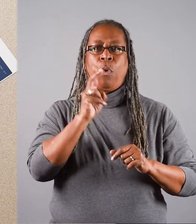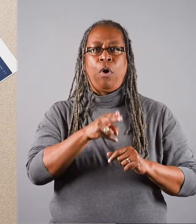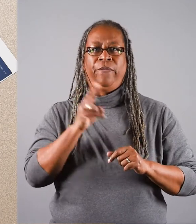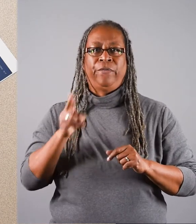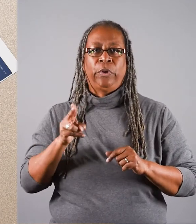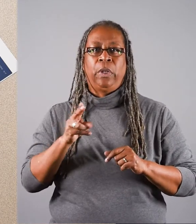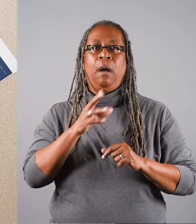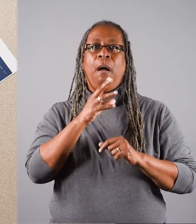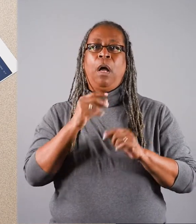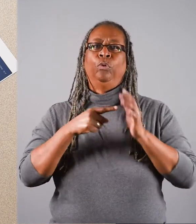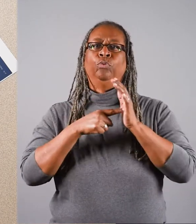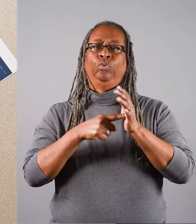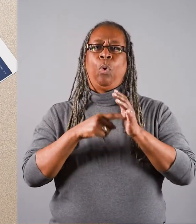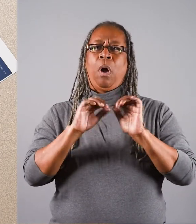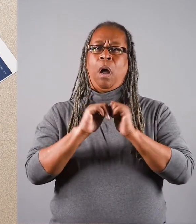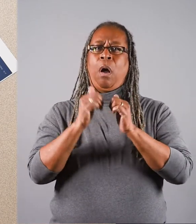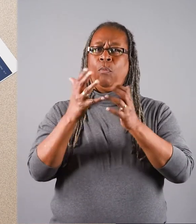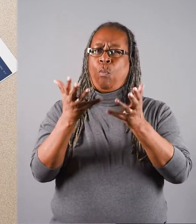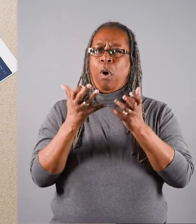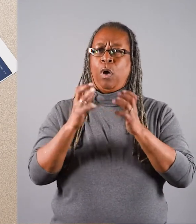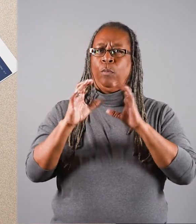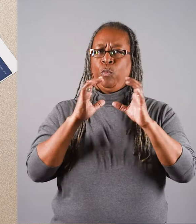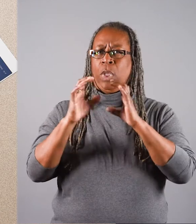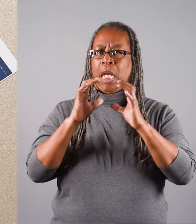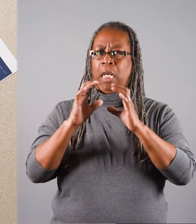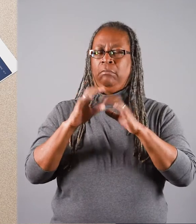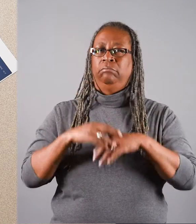how you would like to communicate.